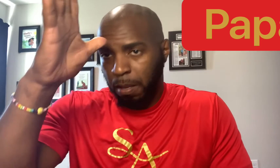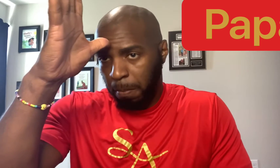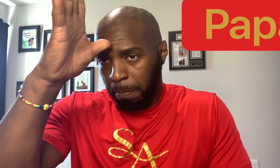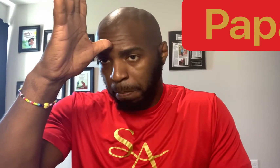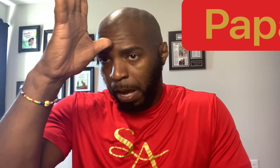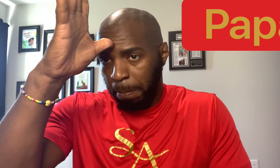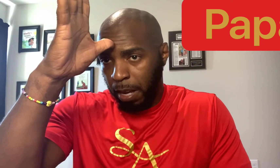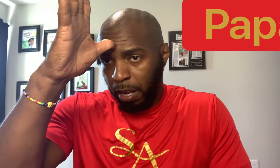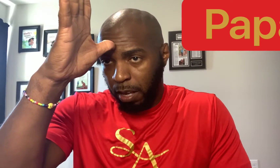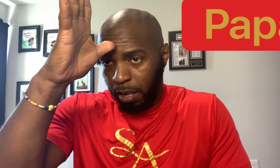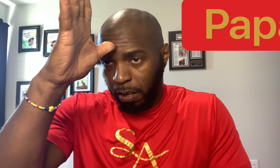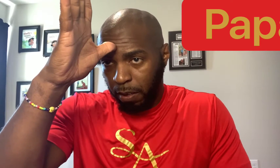Papa.